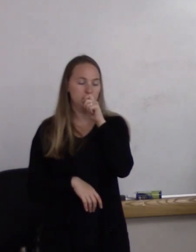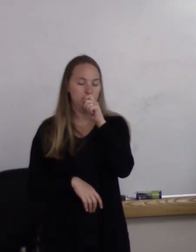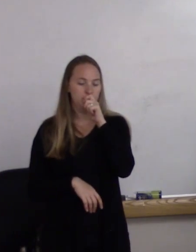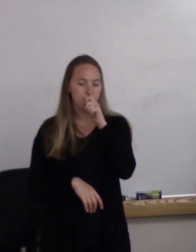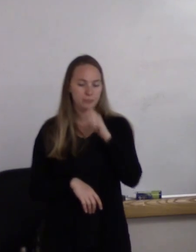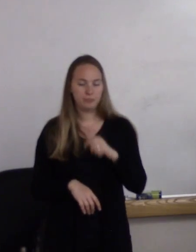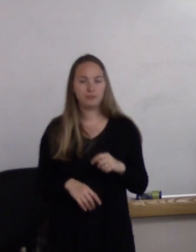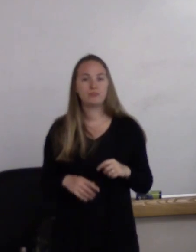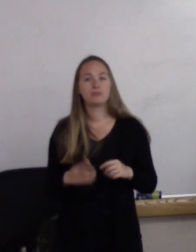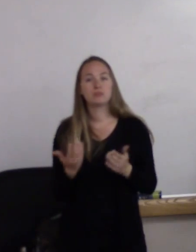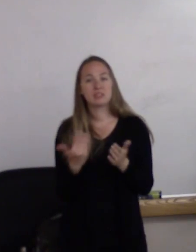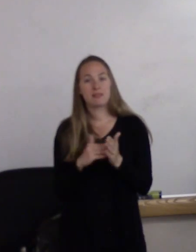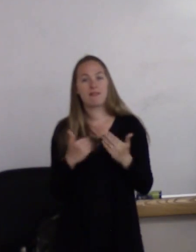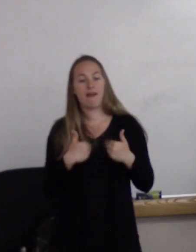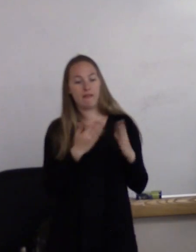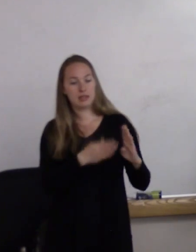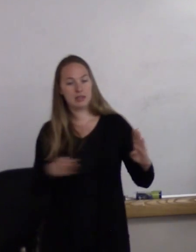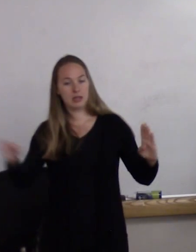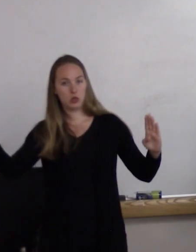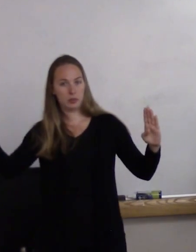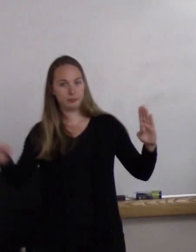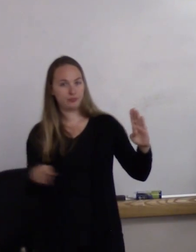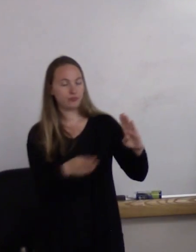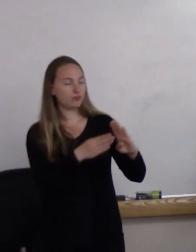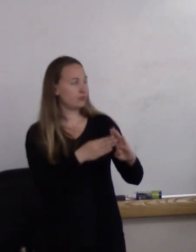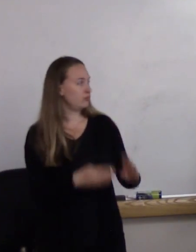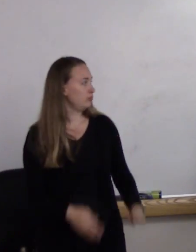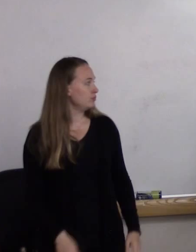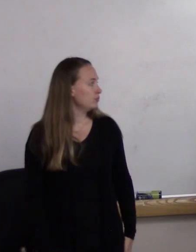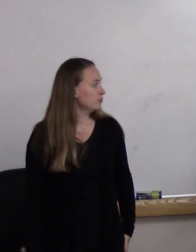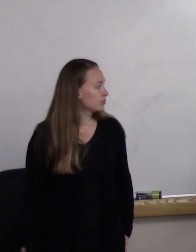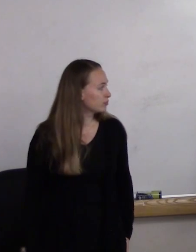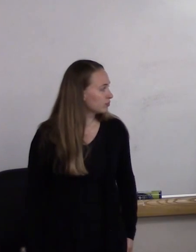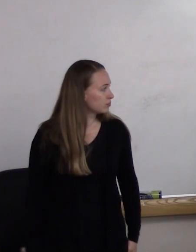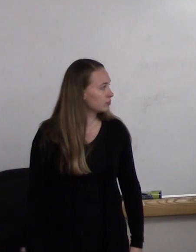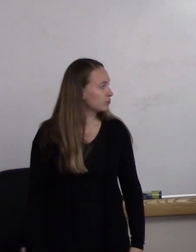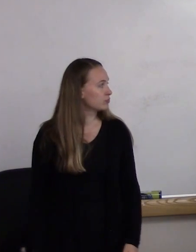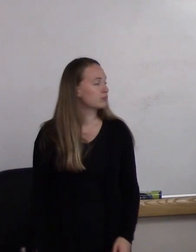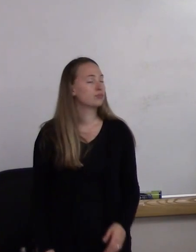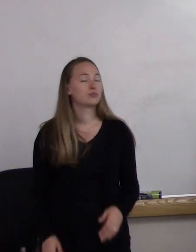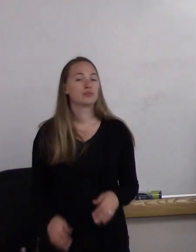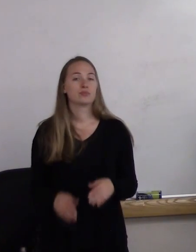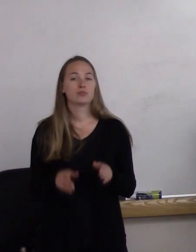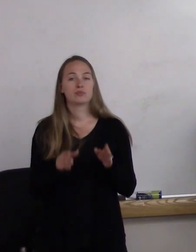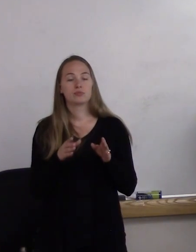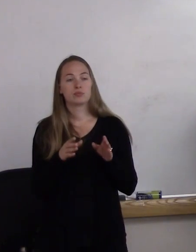have a continuum with arrows pointing in opposite directions. One side is homosexual